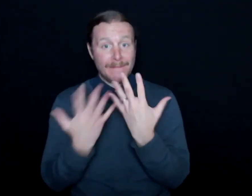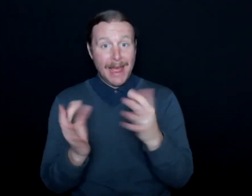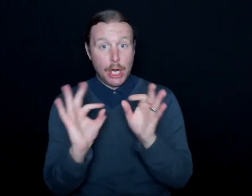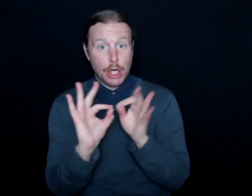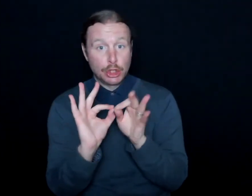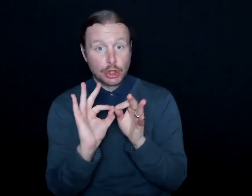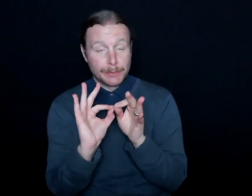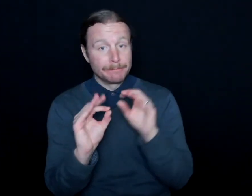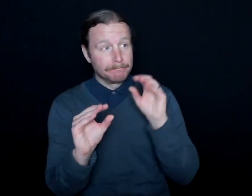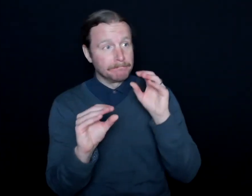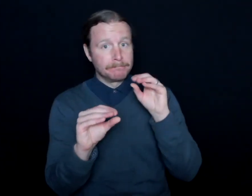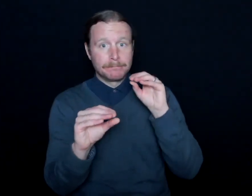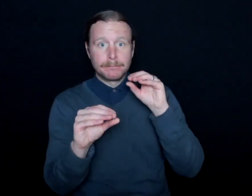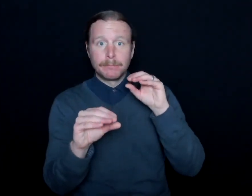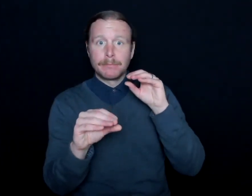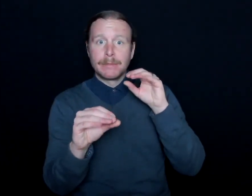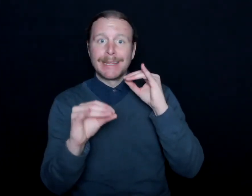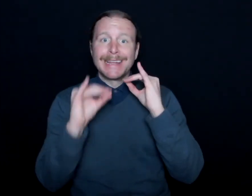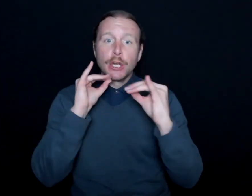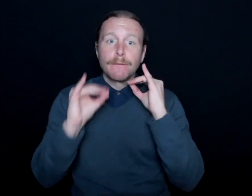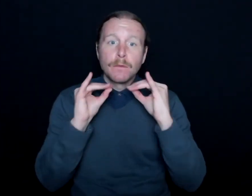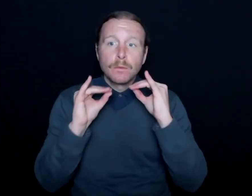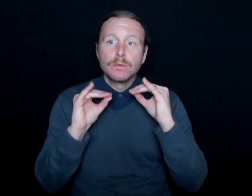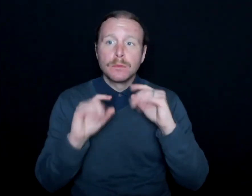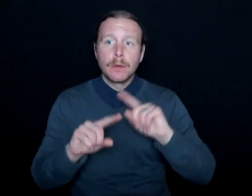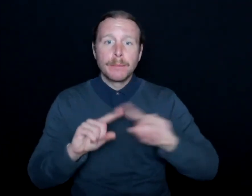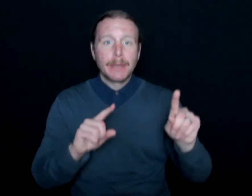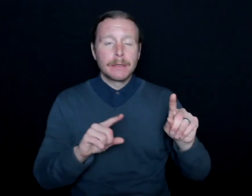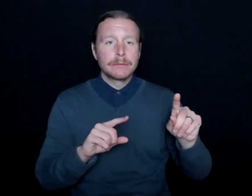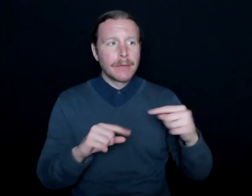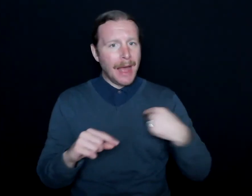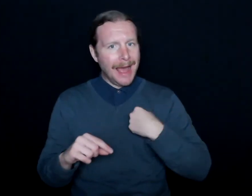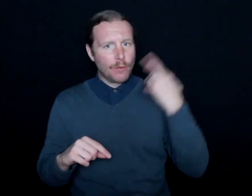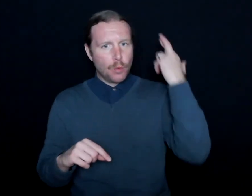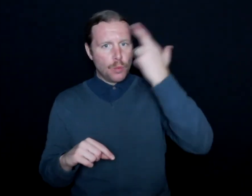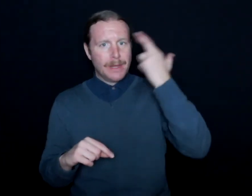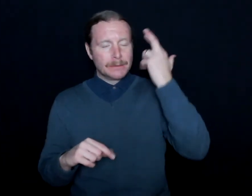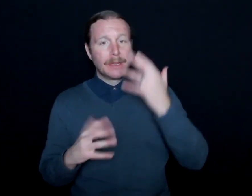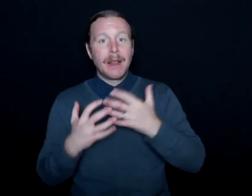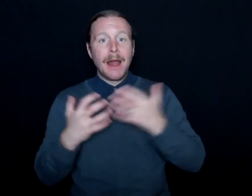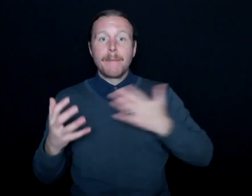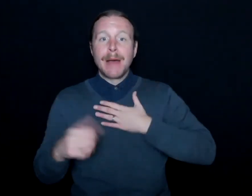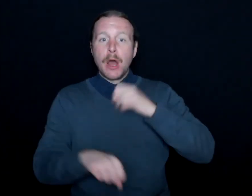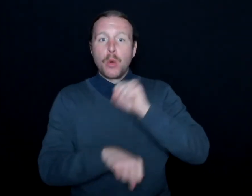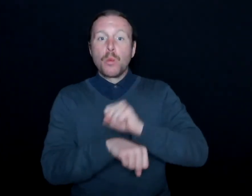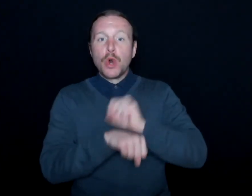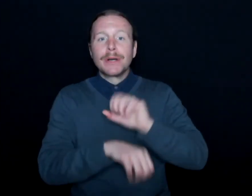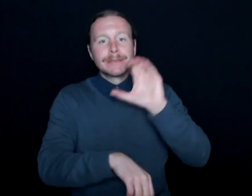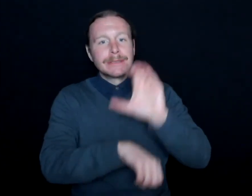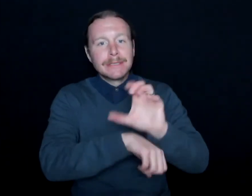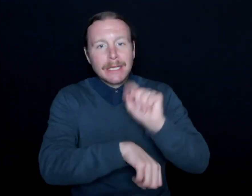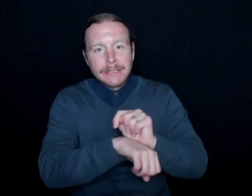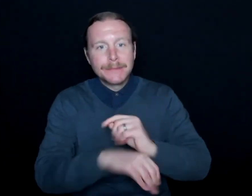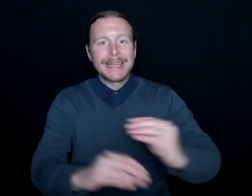in press conferences, but I have realized that a lot of my work is consulting, educating professional sports